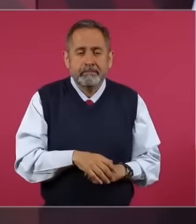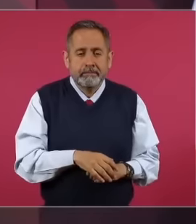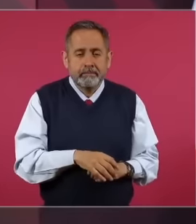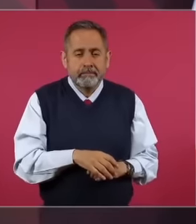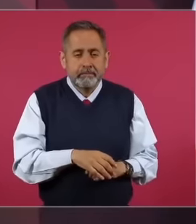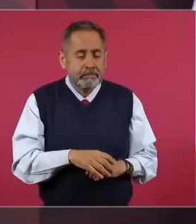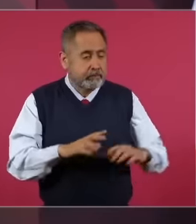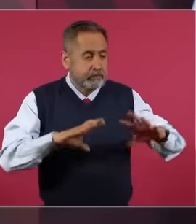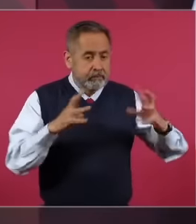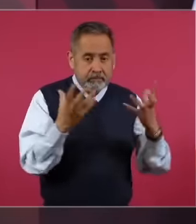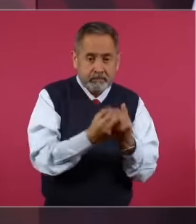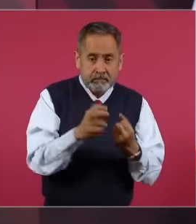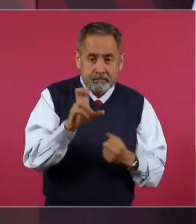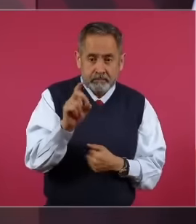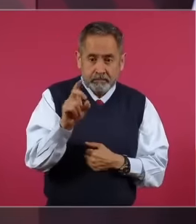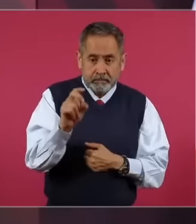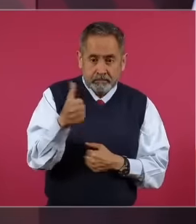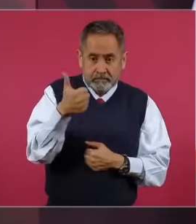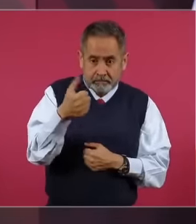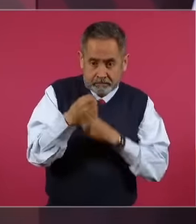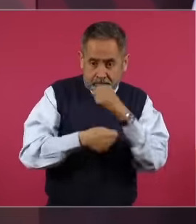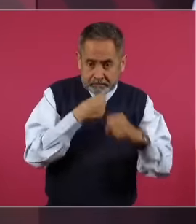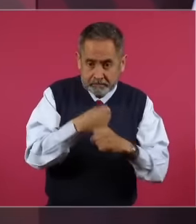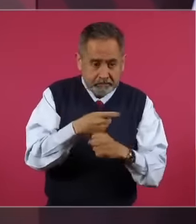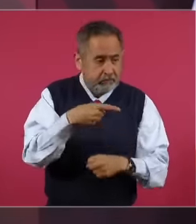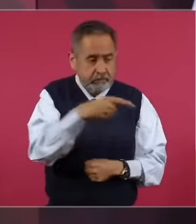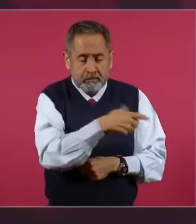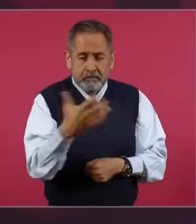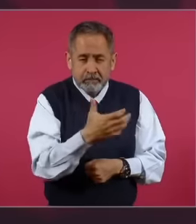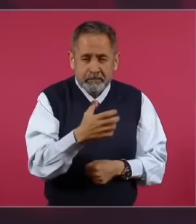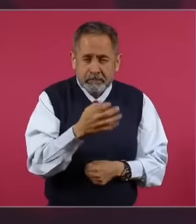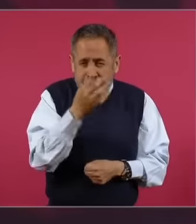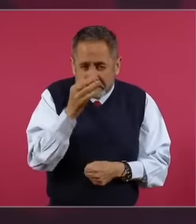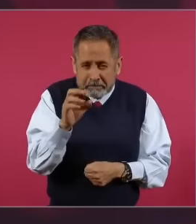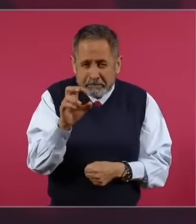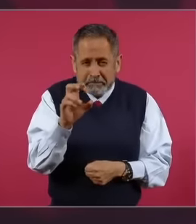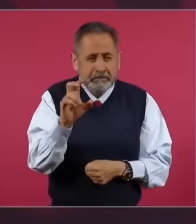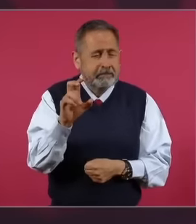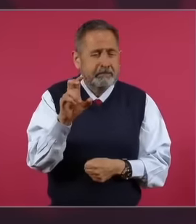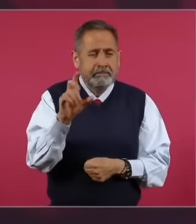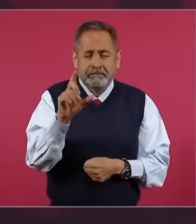neoliberal period from